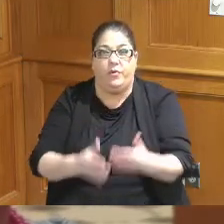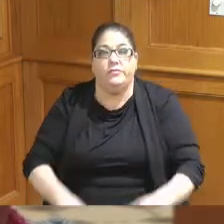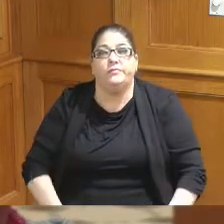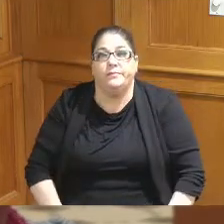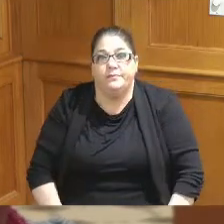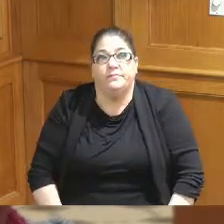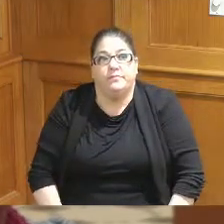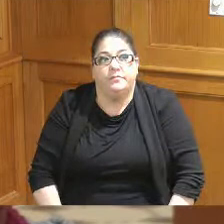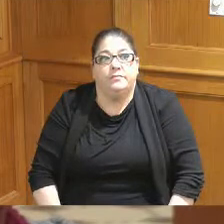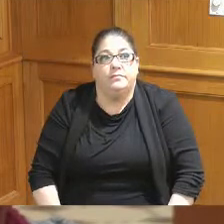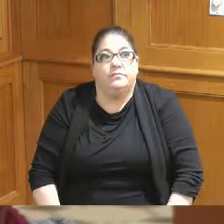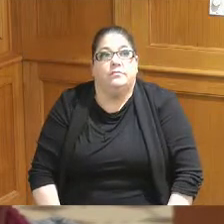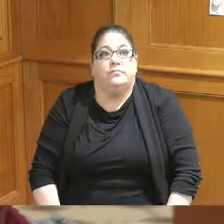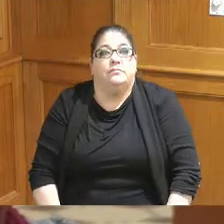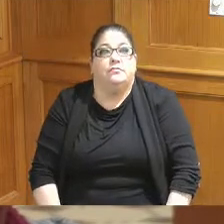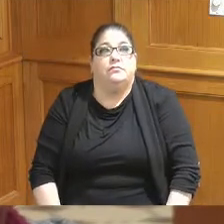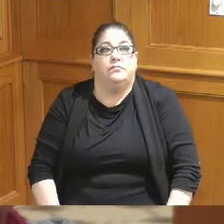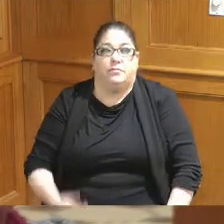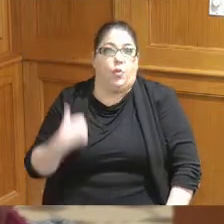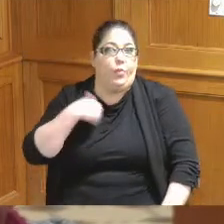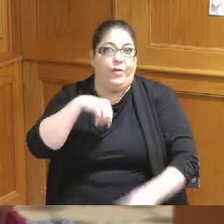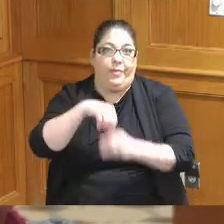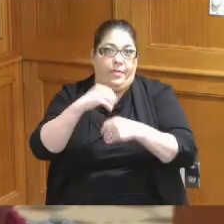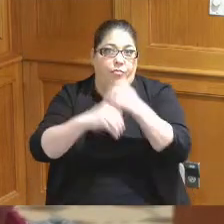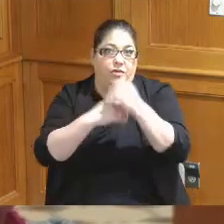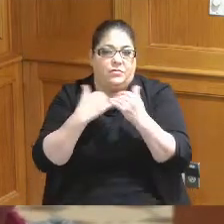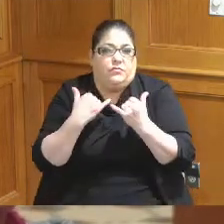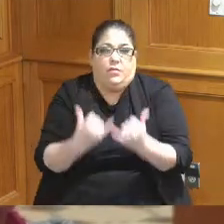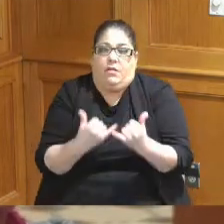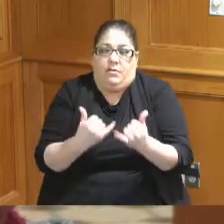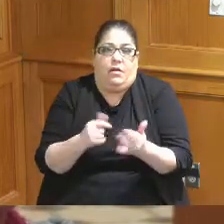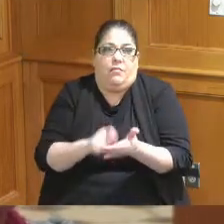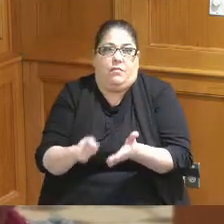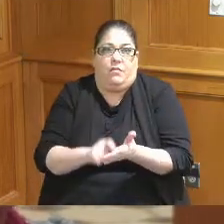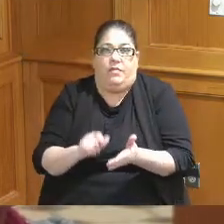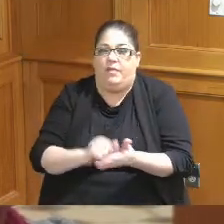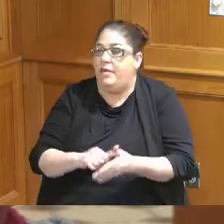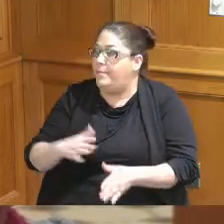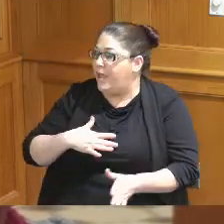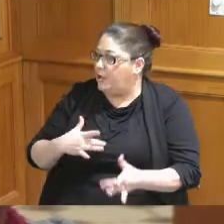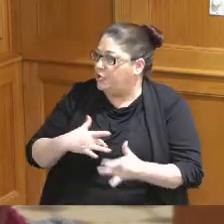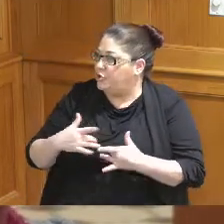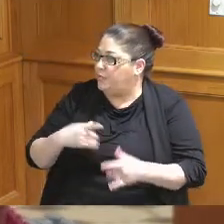we're in the midst of doing that as we speak my concern was public input it sounds like